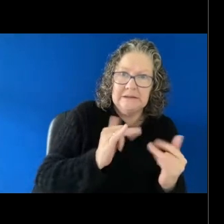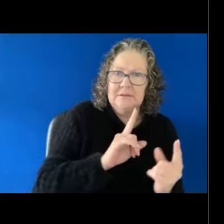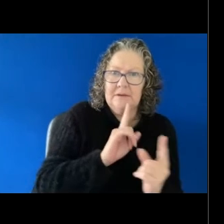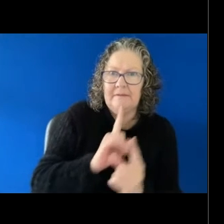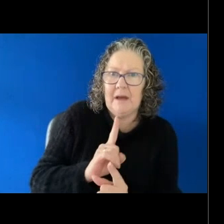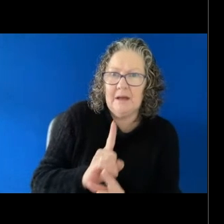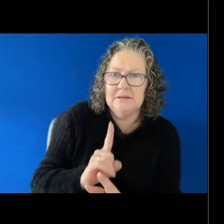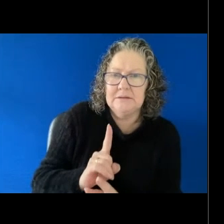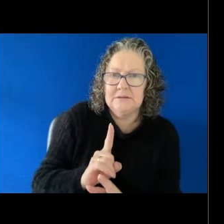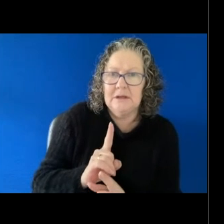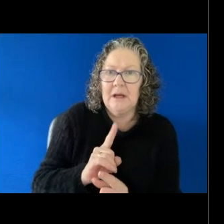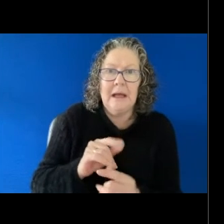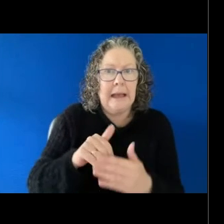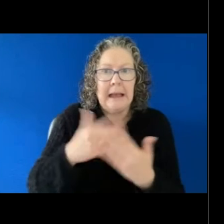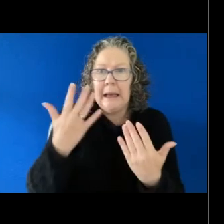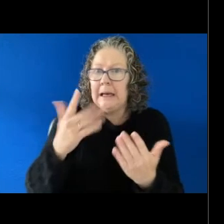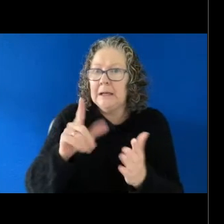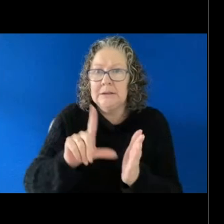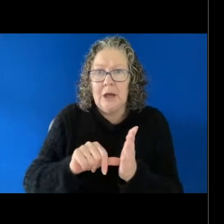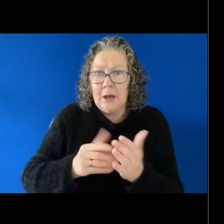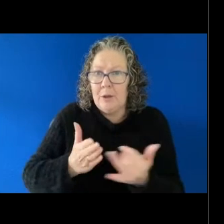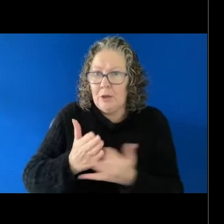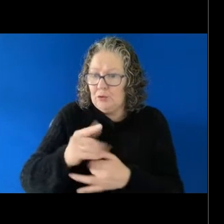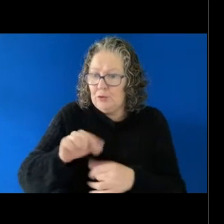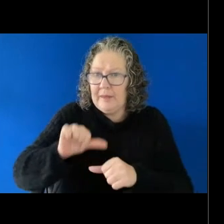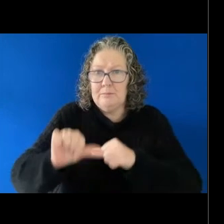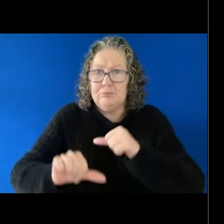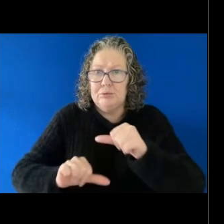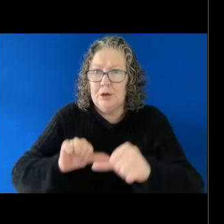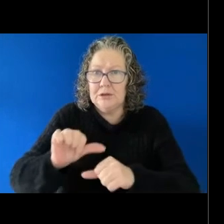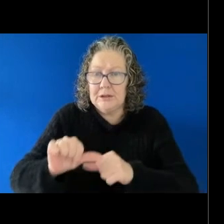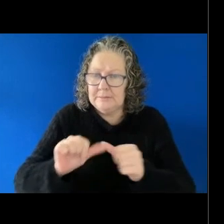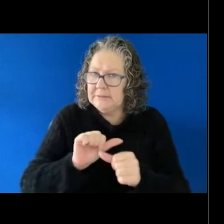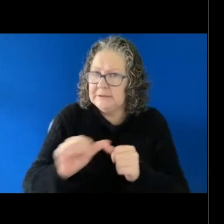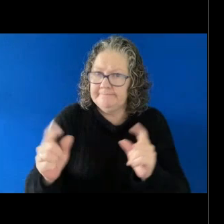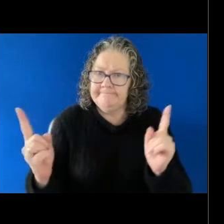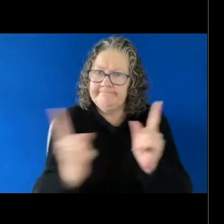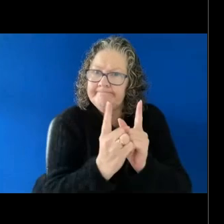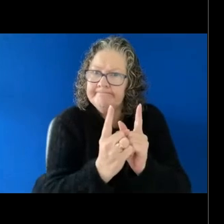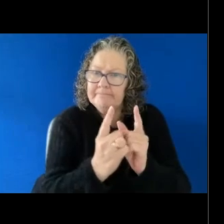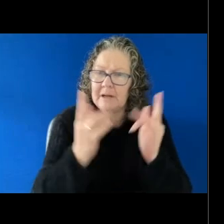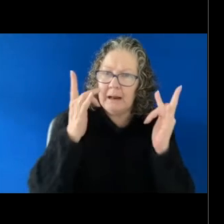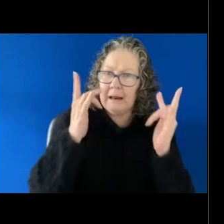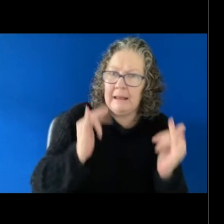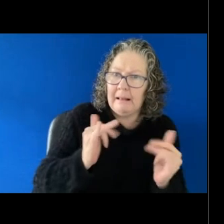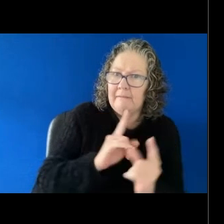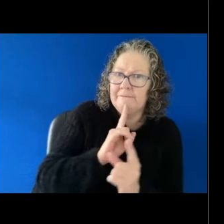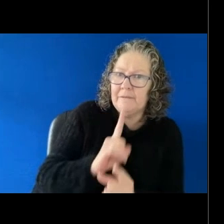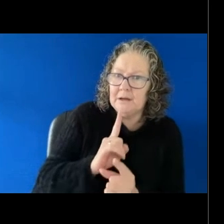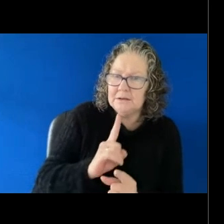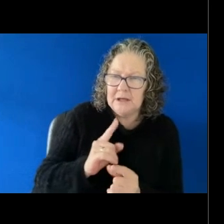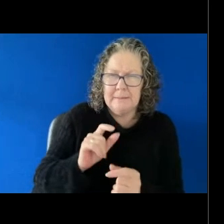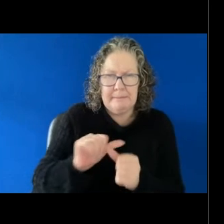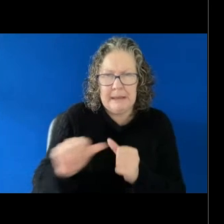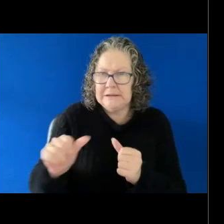the journey or the process, particularly earlier on, even if the person is not in a position to